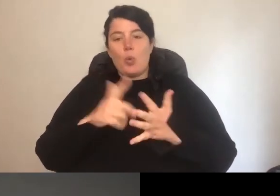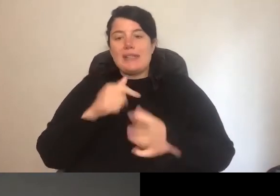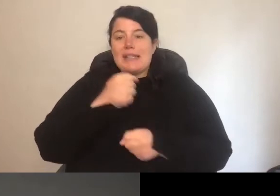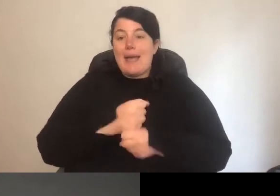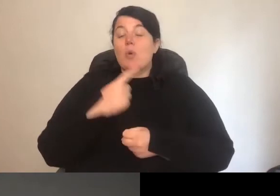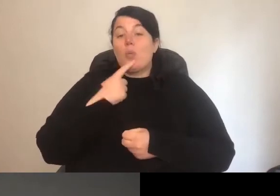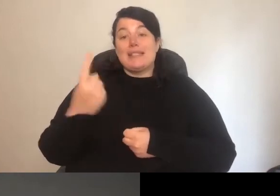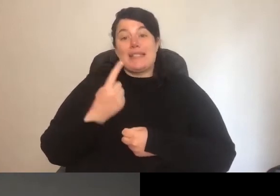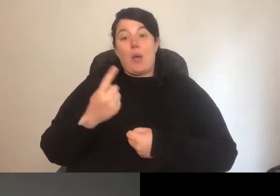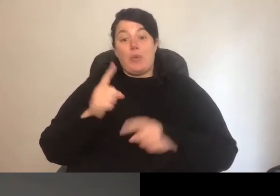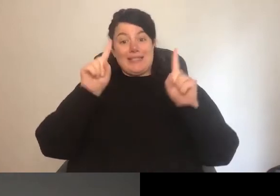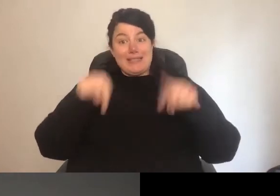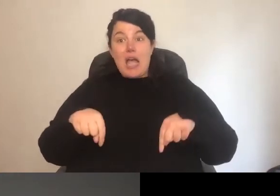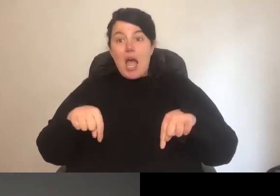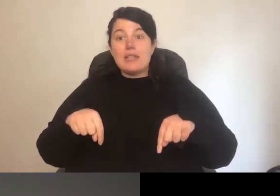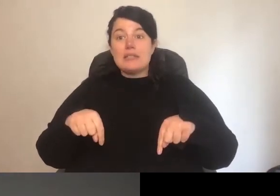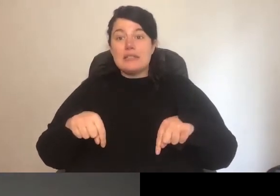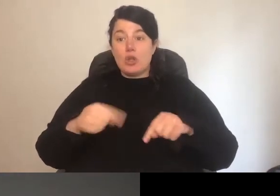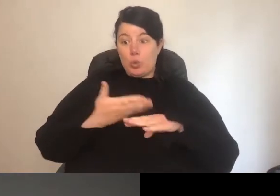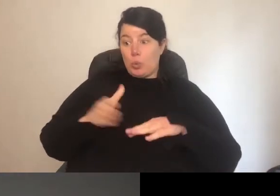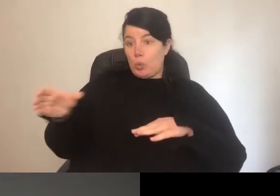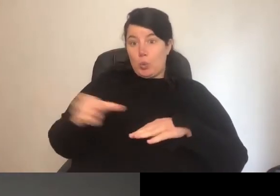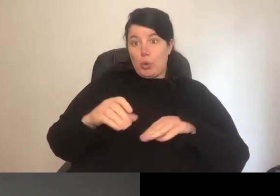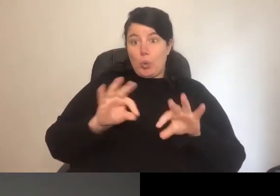somebody starts new in an organisation, taking time to